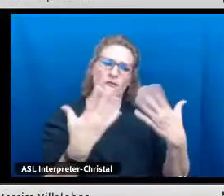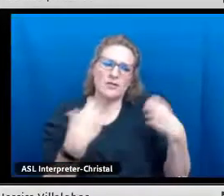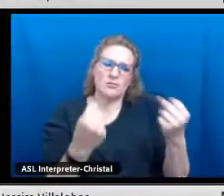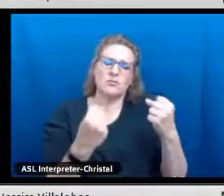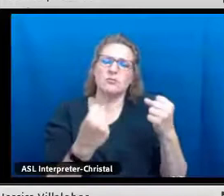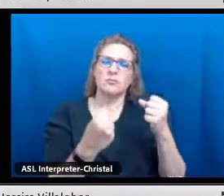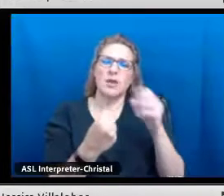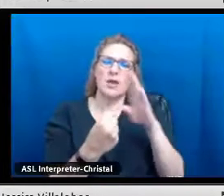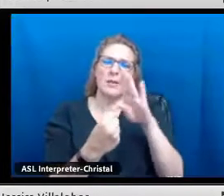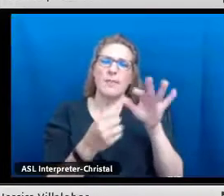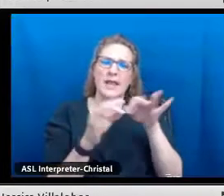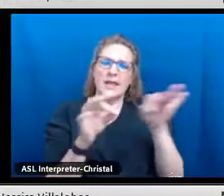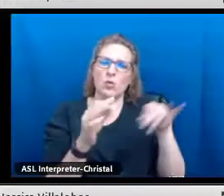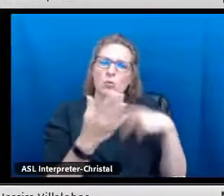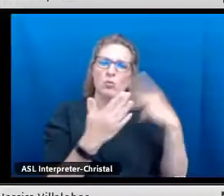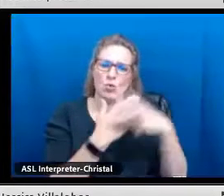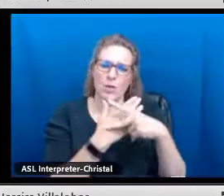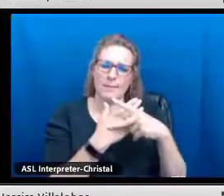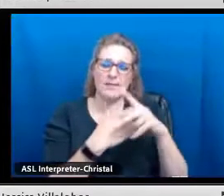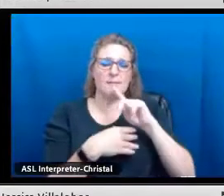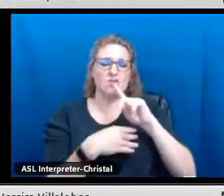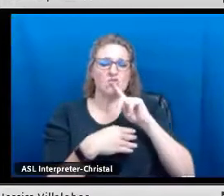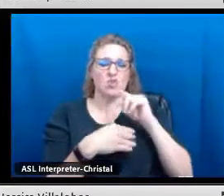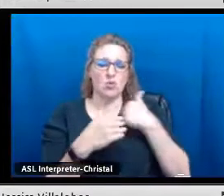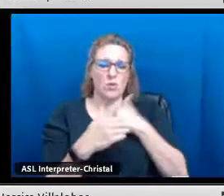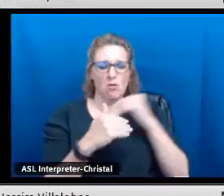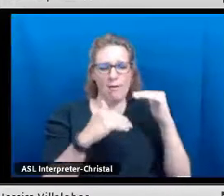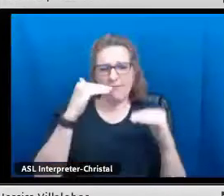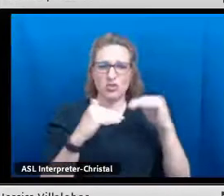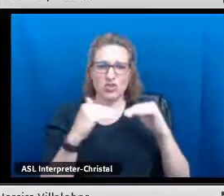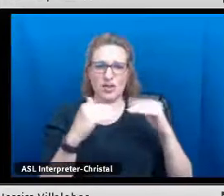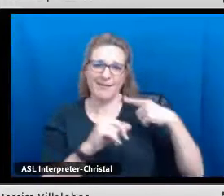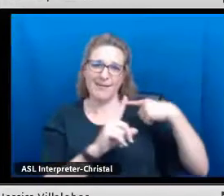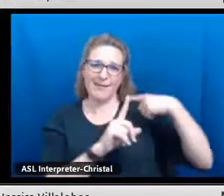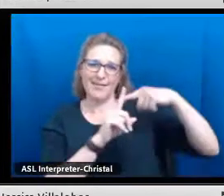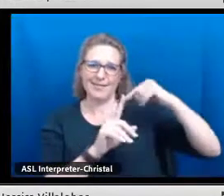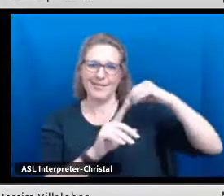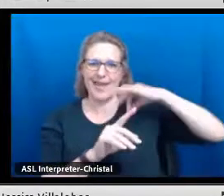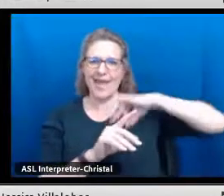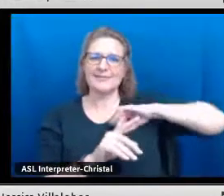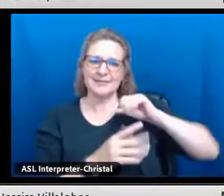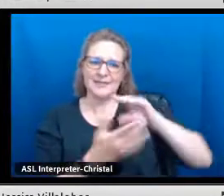we want to make sure that we are strengthening our bilingual program and ensuring that we